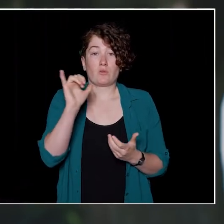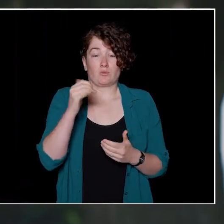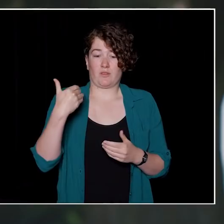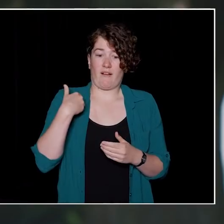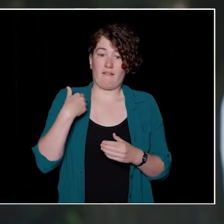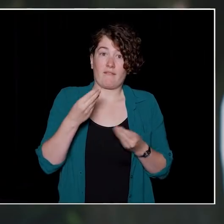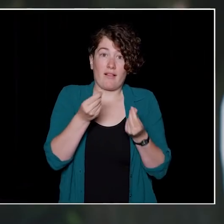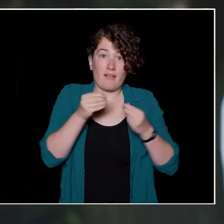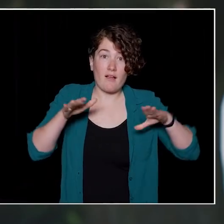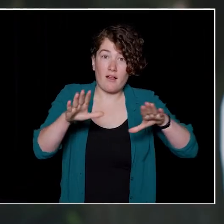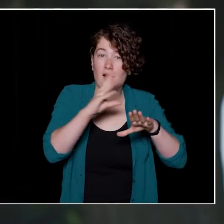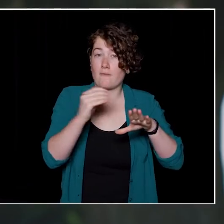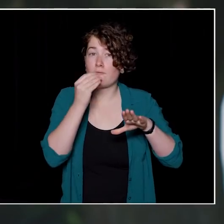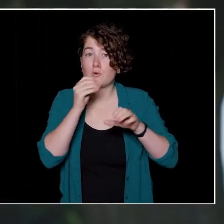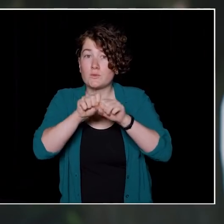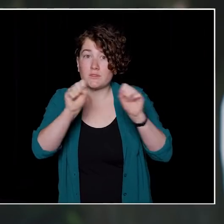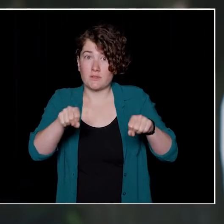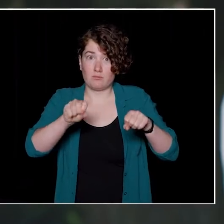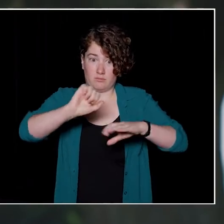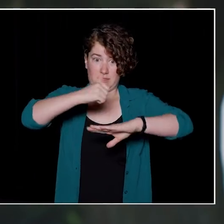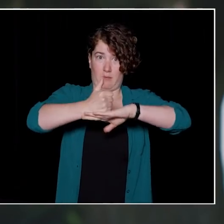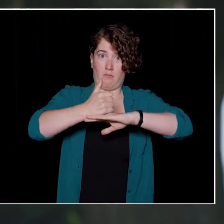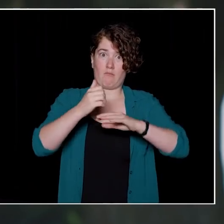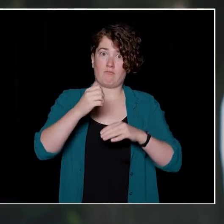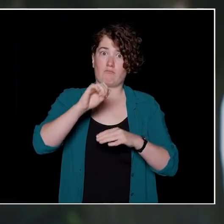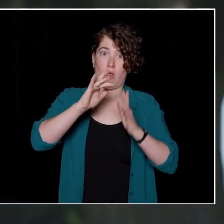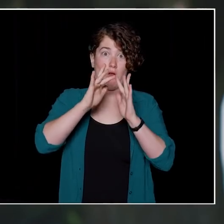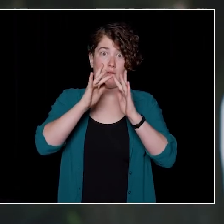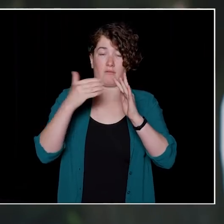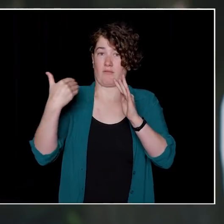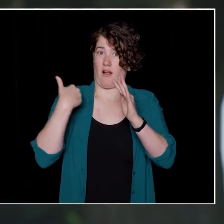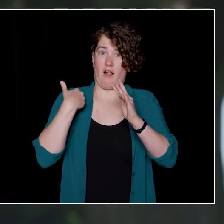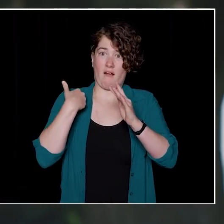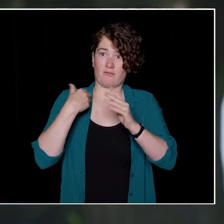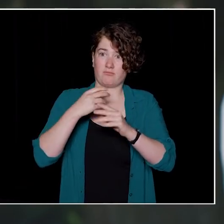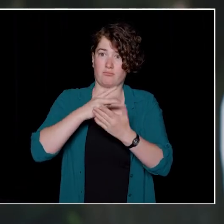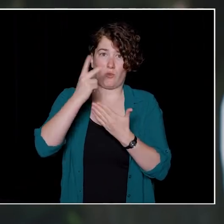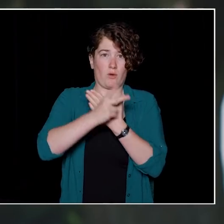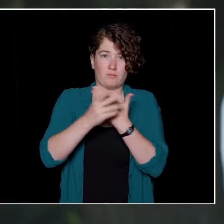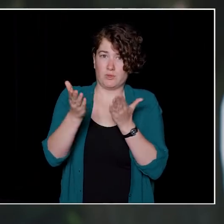that UBC and Land and Food Systems have done online. So, welcome again.